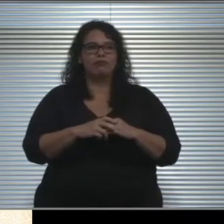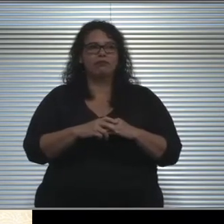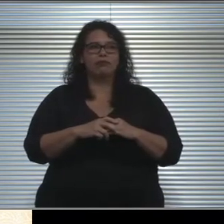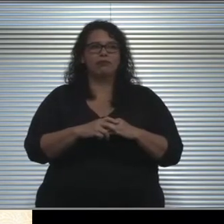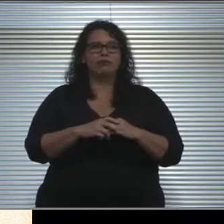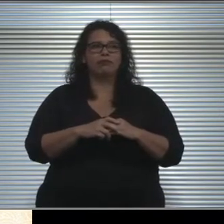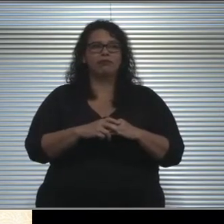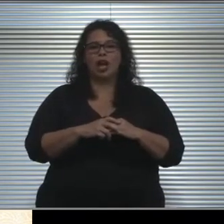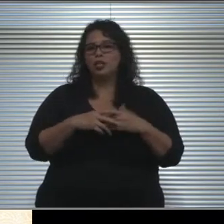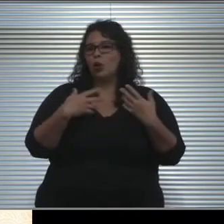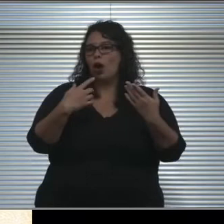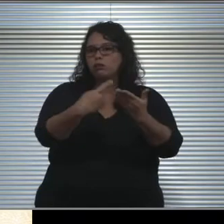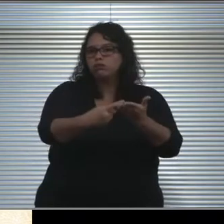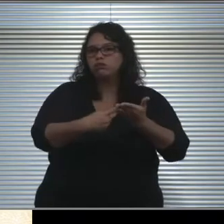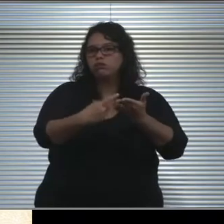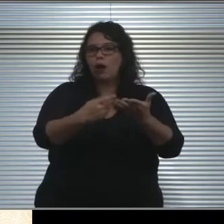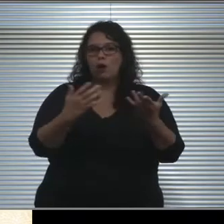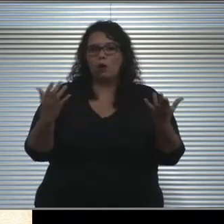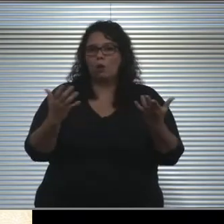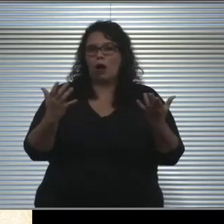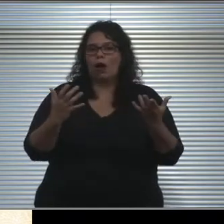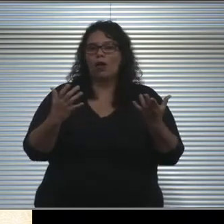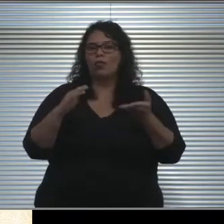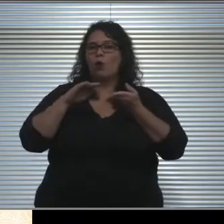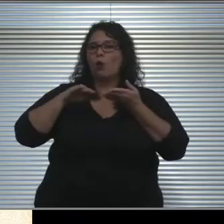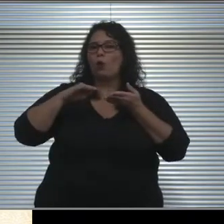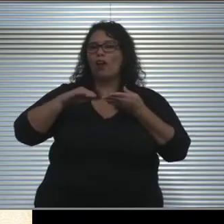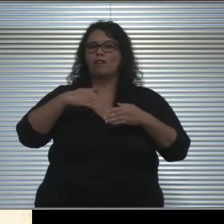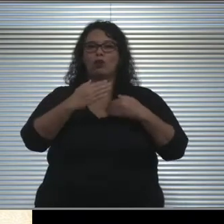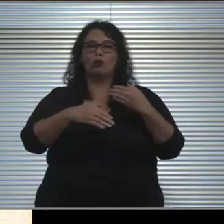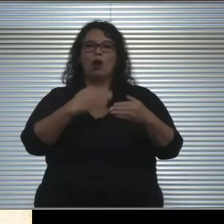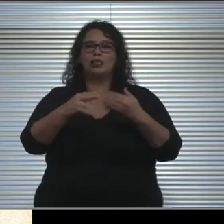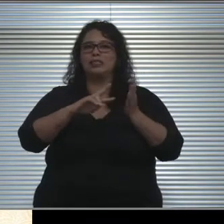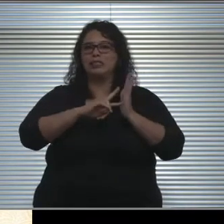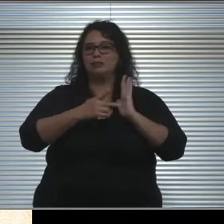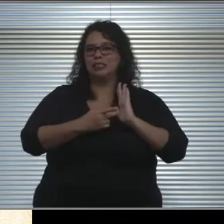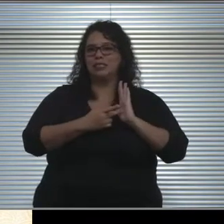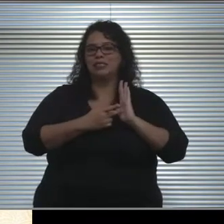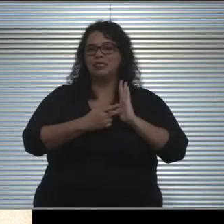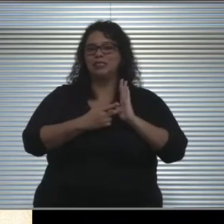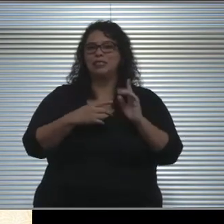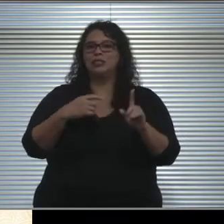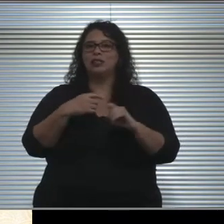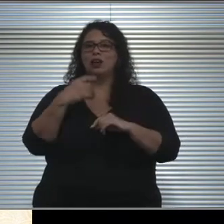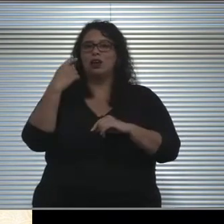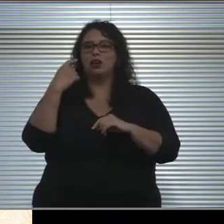So I'm gonna talk about what that process within the Long Beach Health Department looks like.